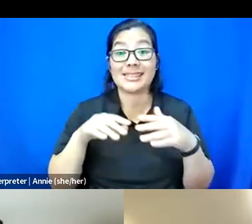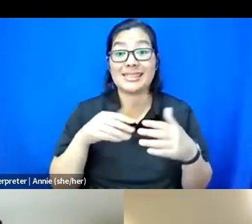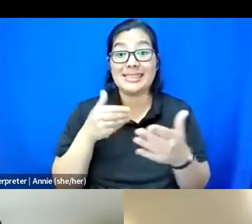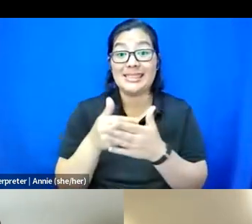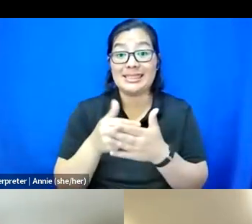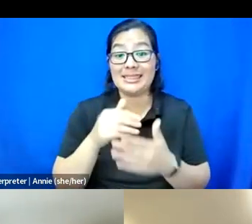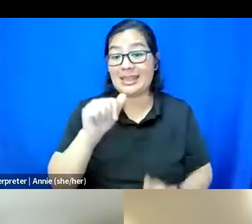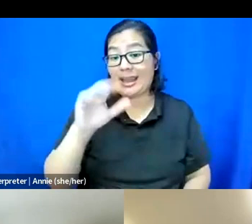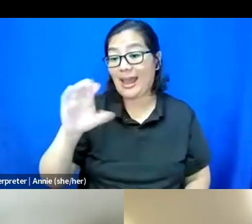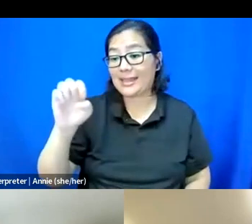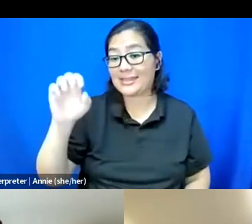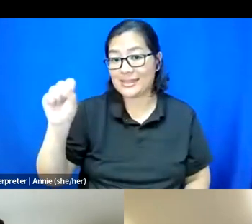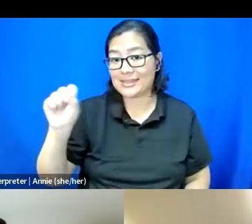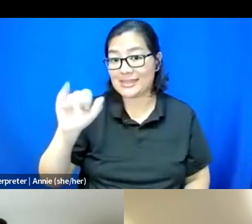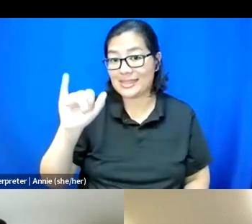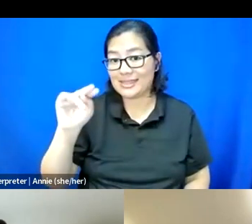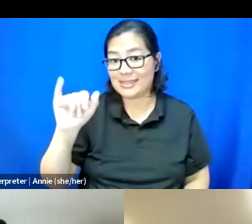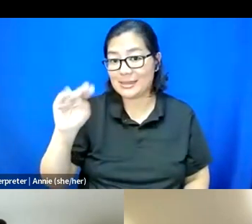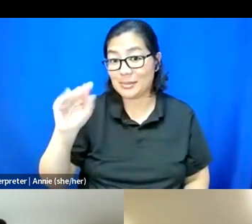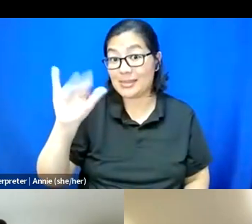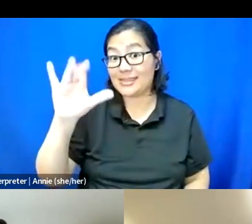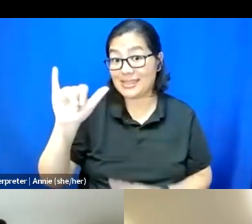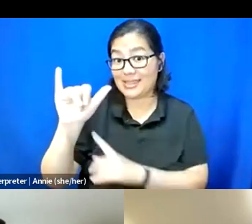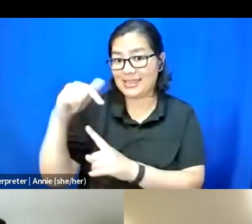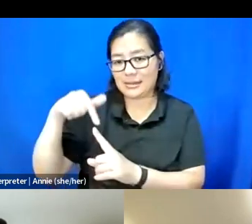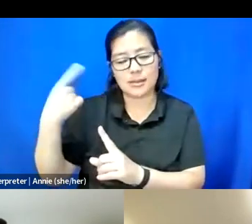because all of our needs are always transforming,